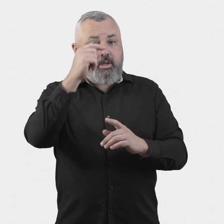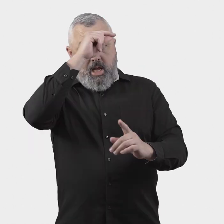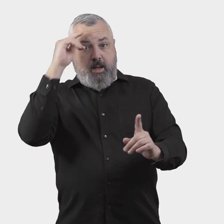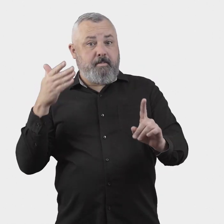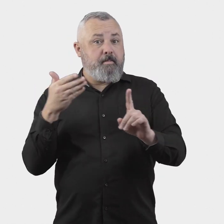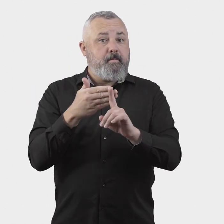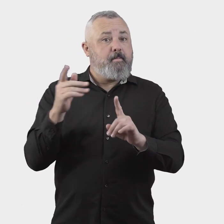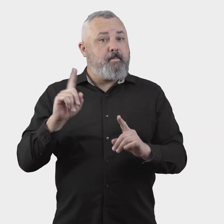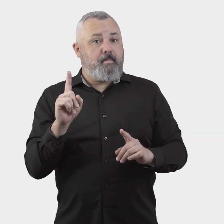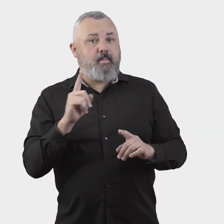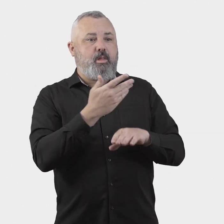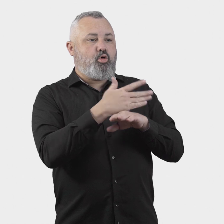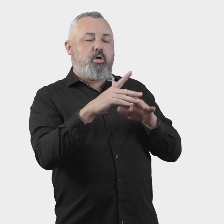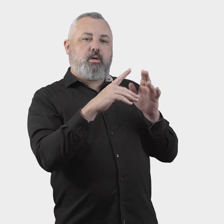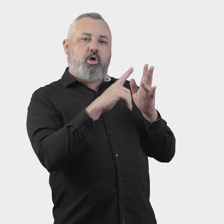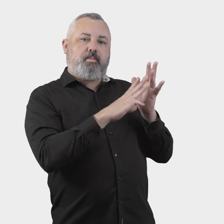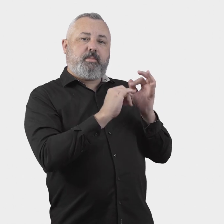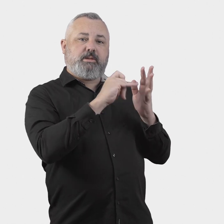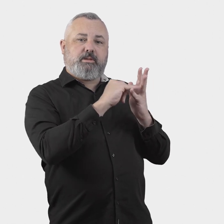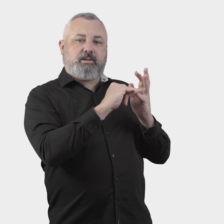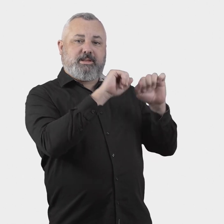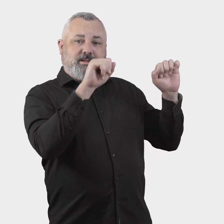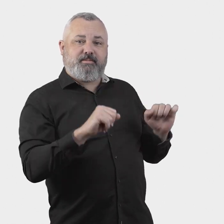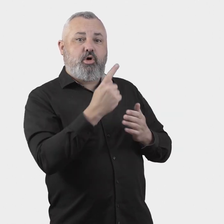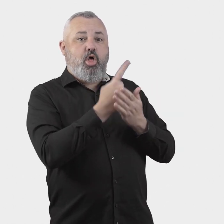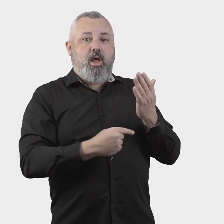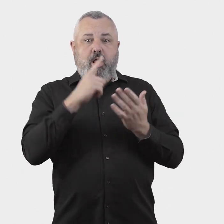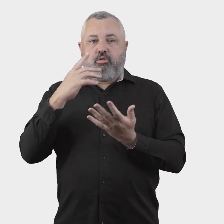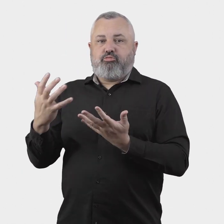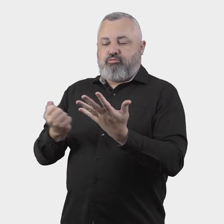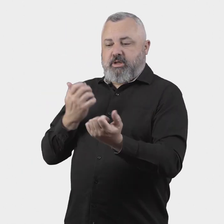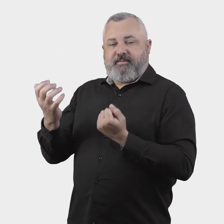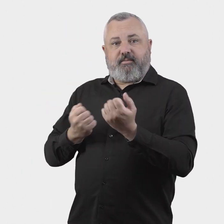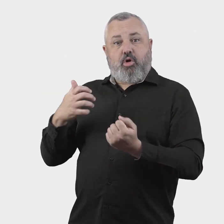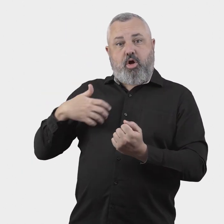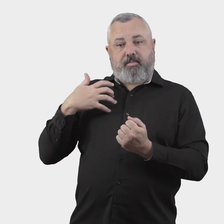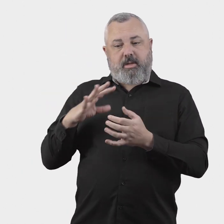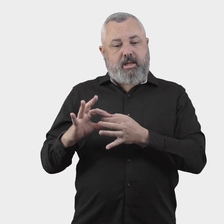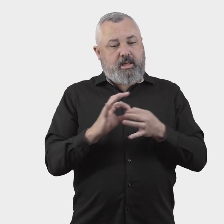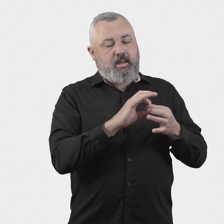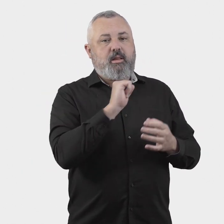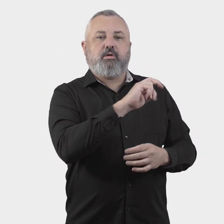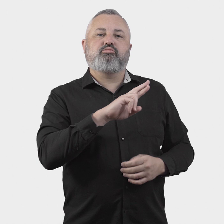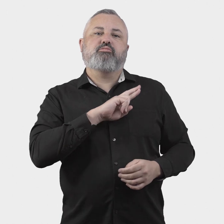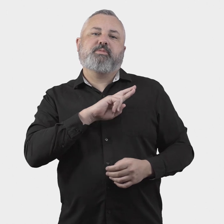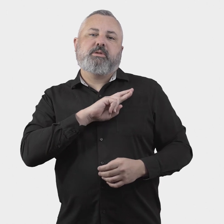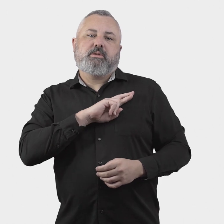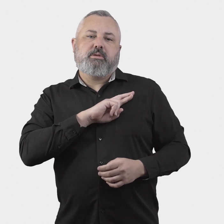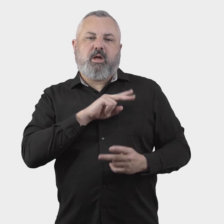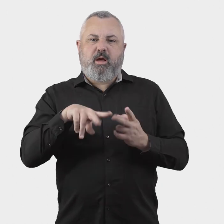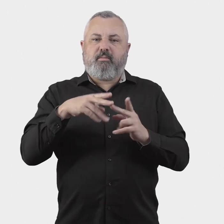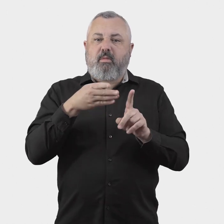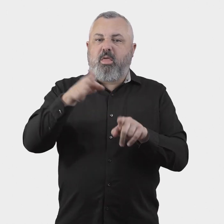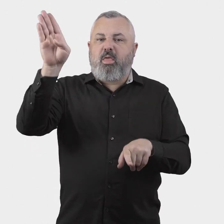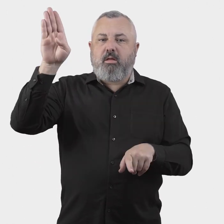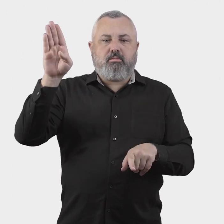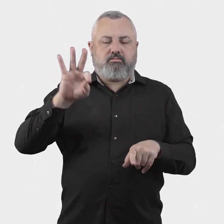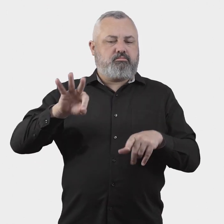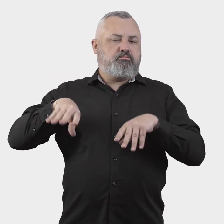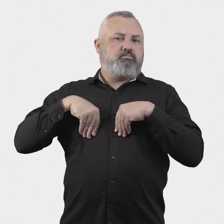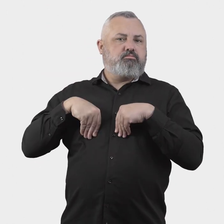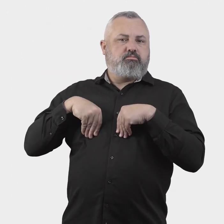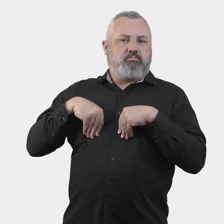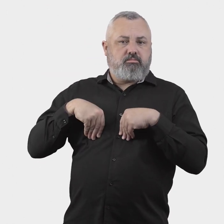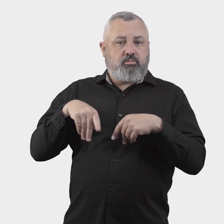It is proposed that the ombuds scheme not be permitted to consider complaints that fall out outside its defined remit.